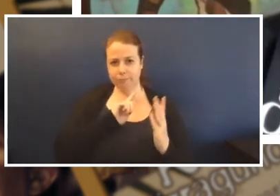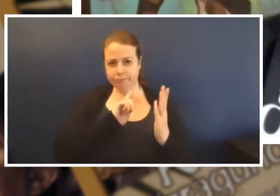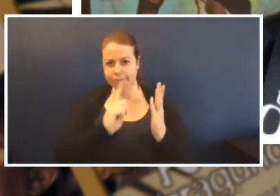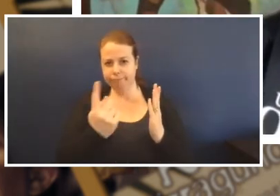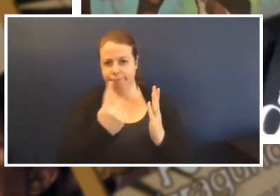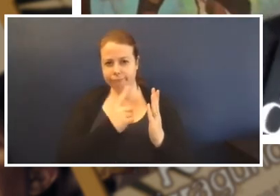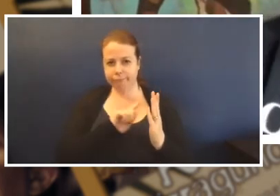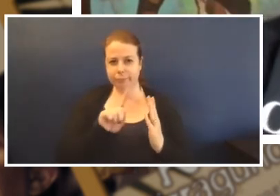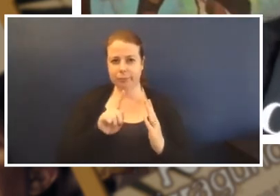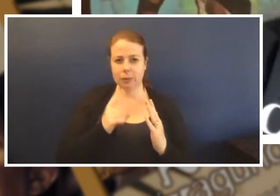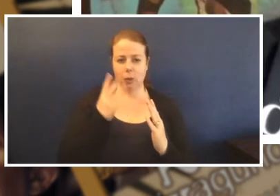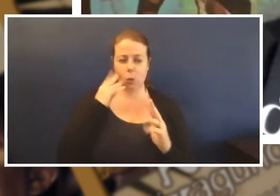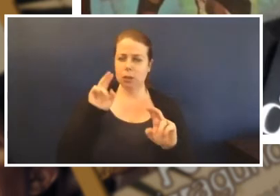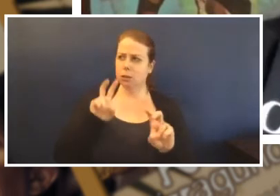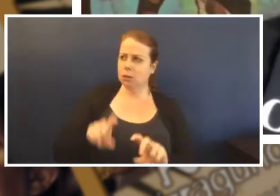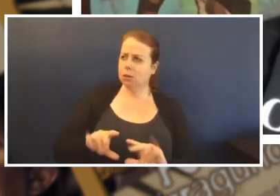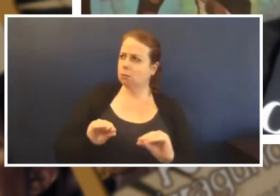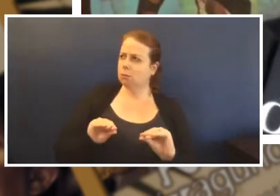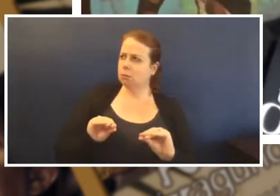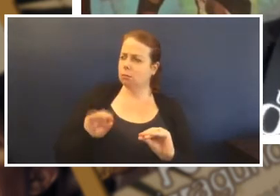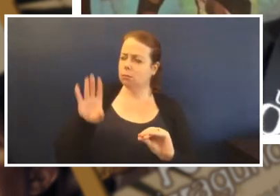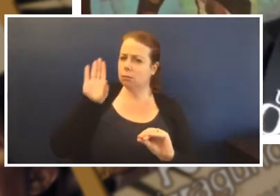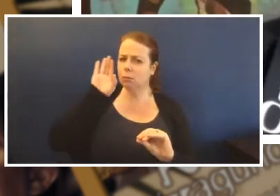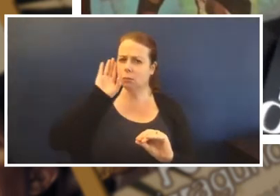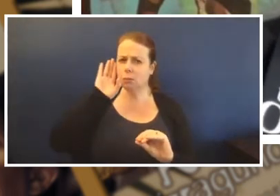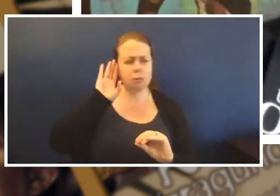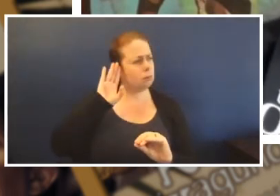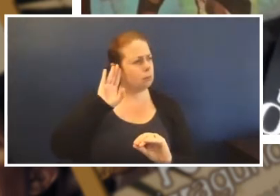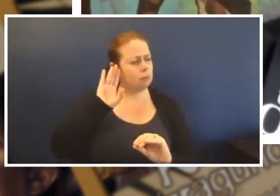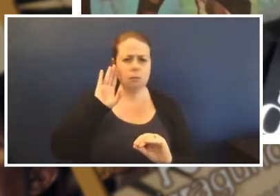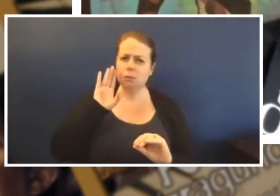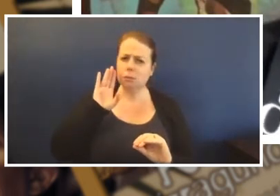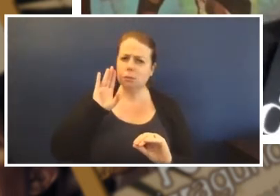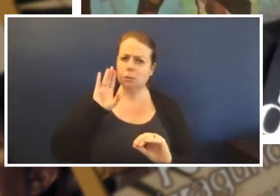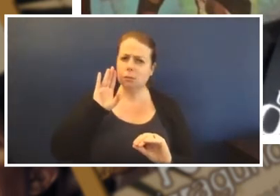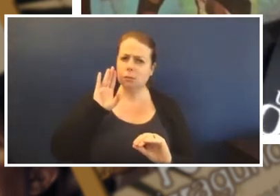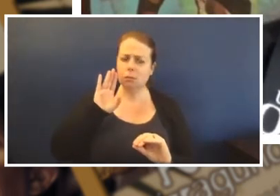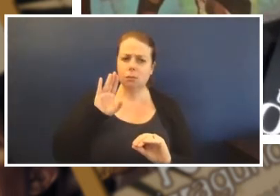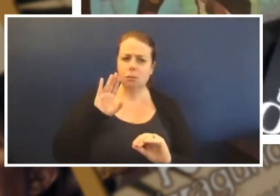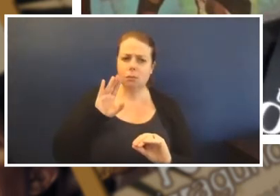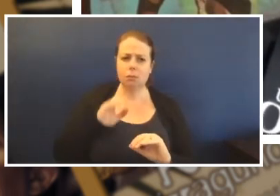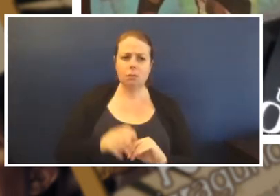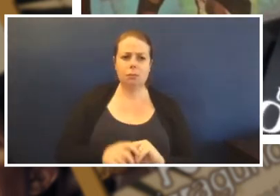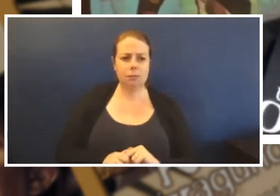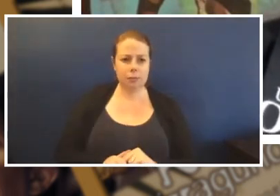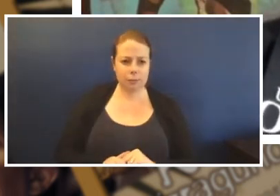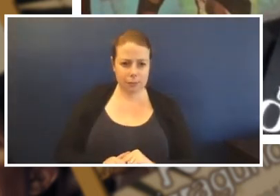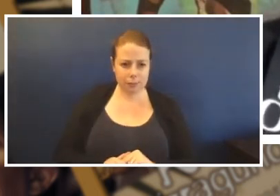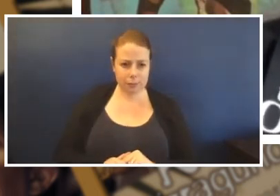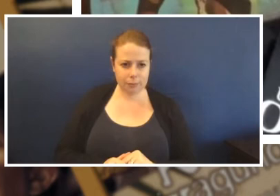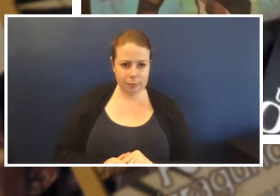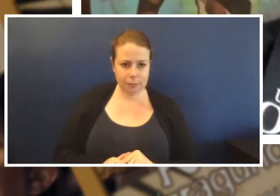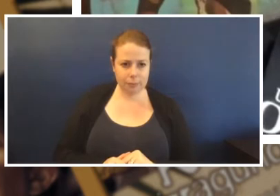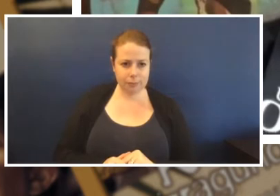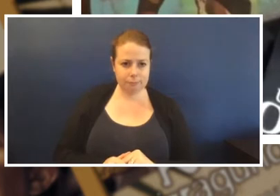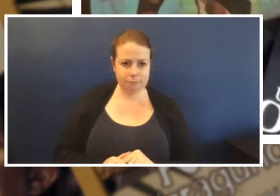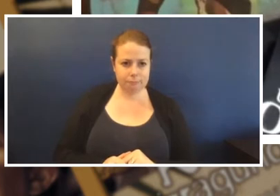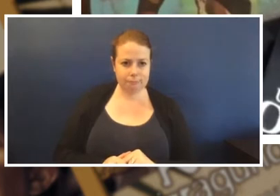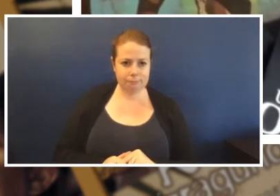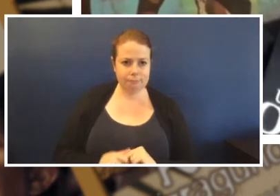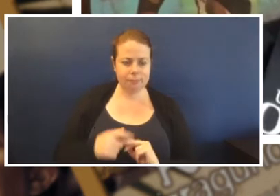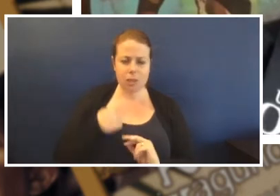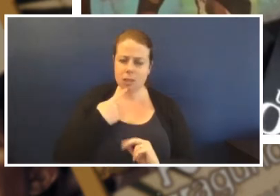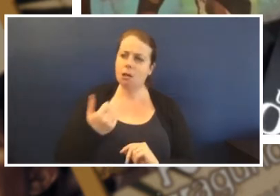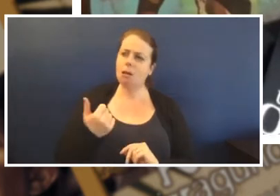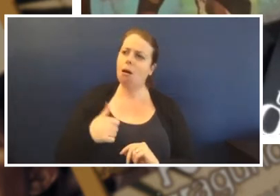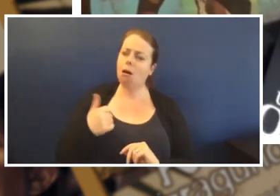she'd listen she'd go and after a while she said that's a really beautiful story